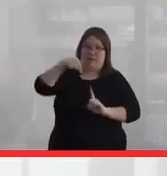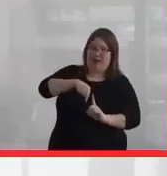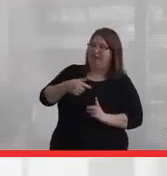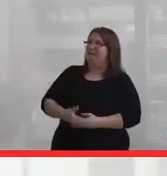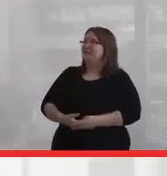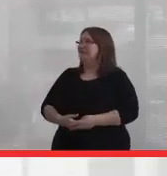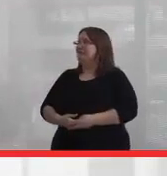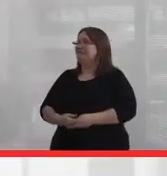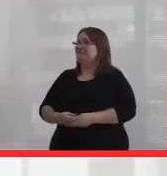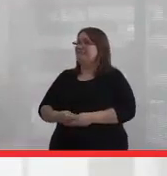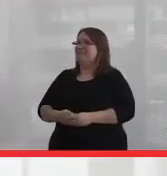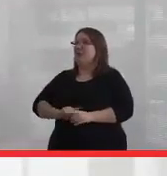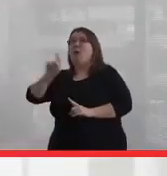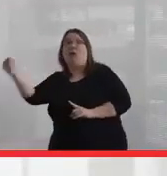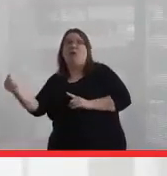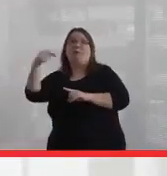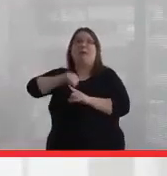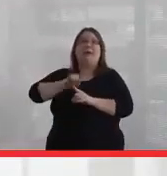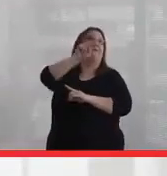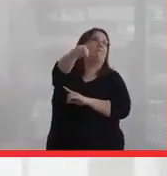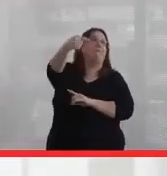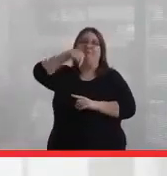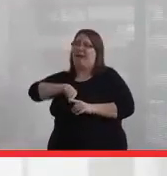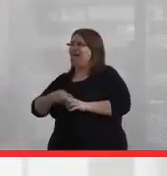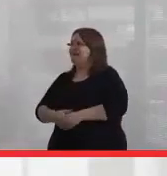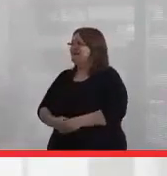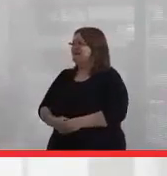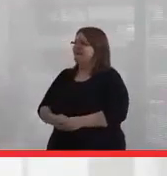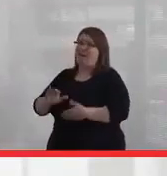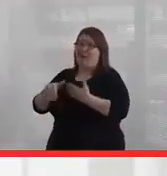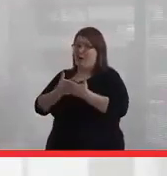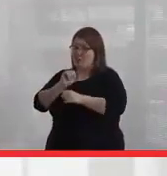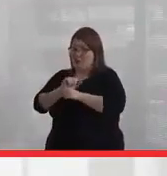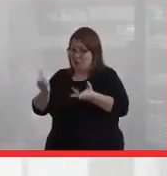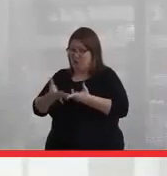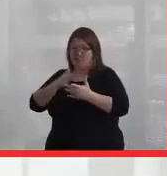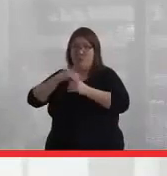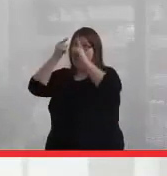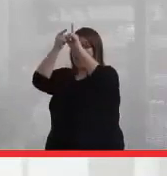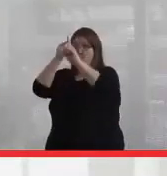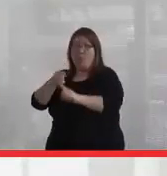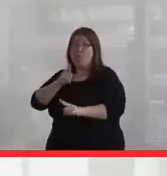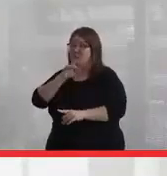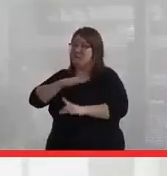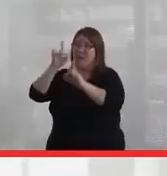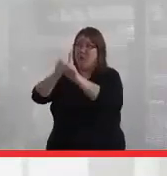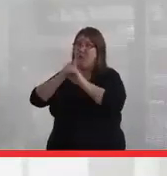I've come and gone and come back again. And all of my work here-- the goals of my work here have always